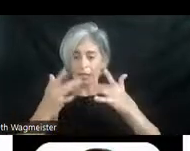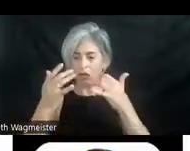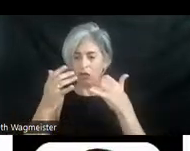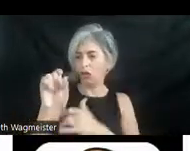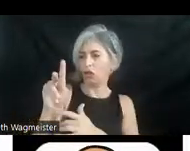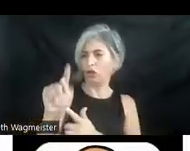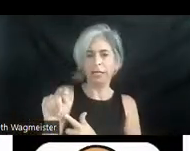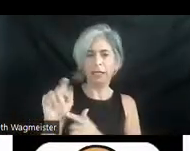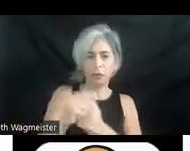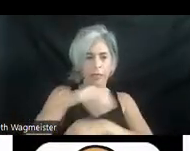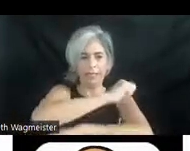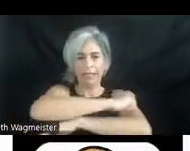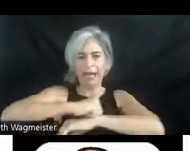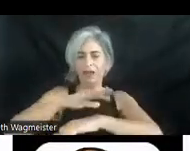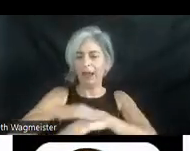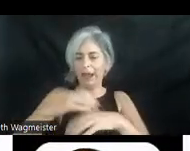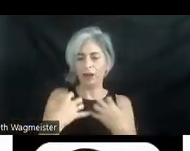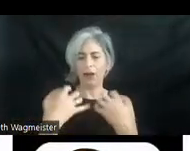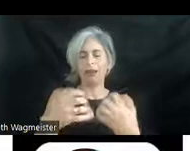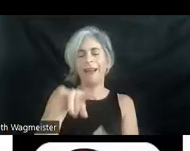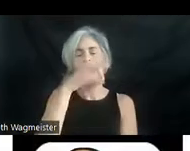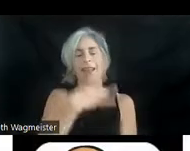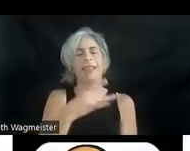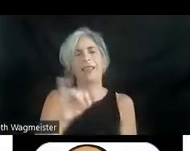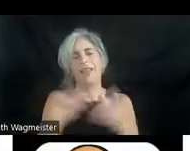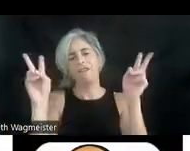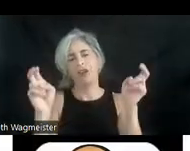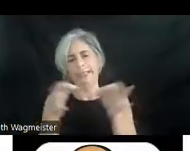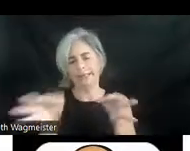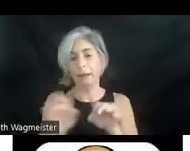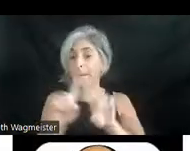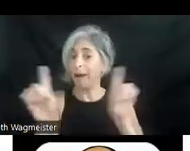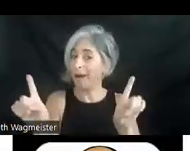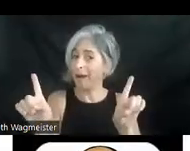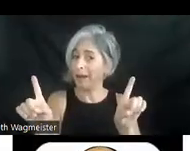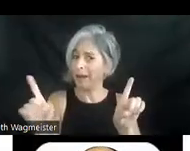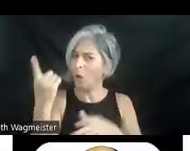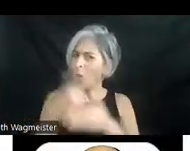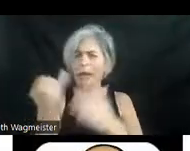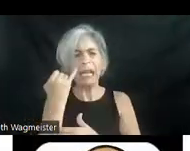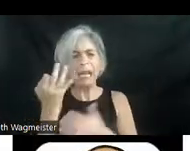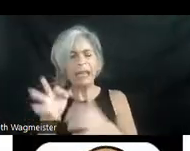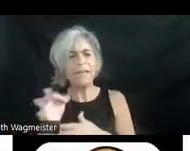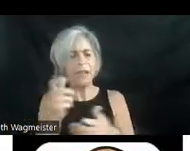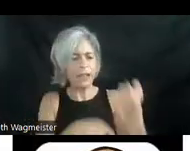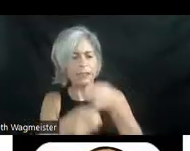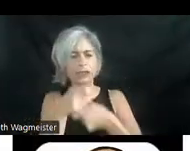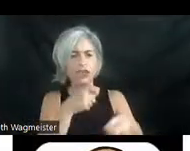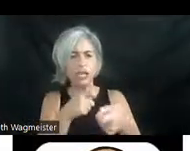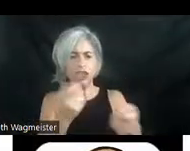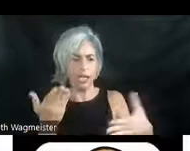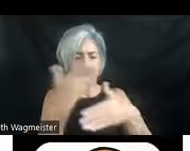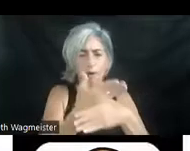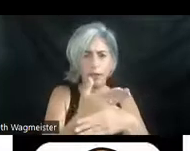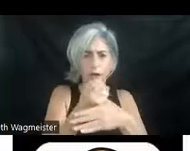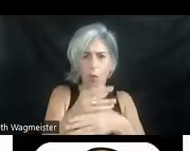stage and audience. I like that phrase. But what if the exchange is interrupted or incomplete